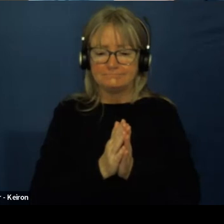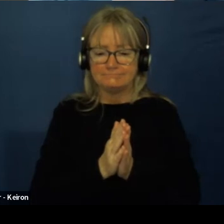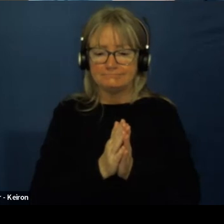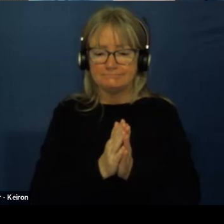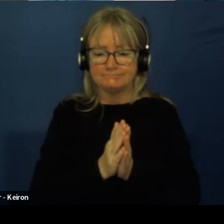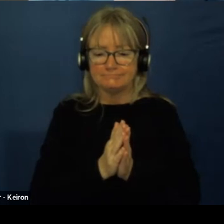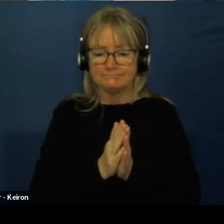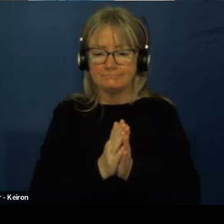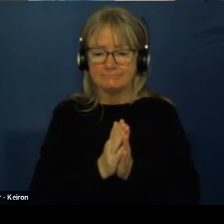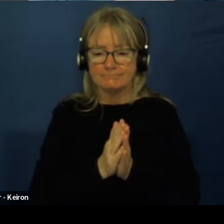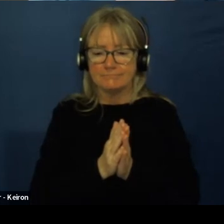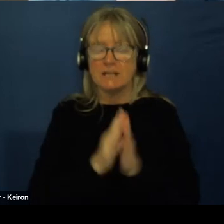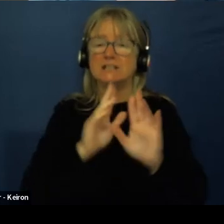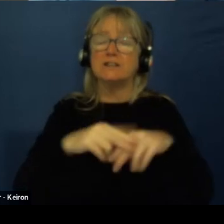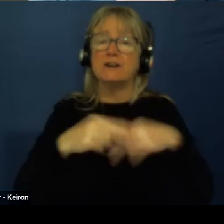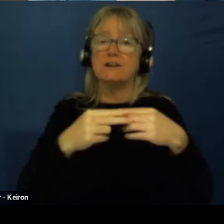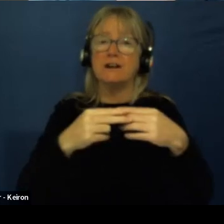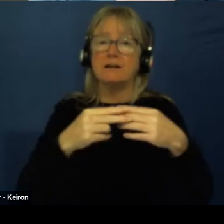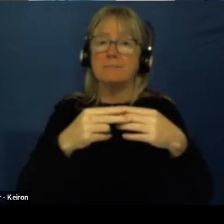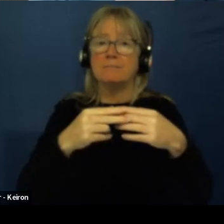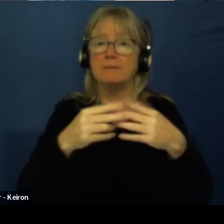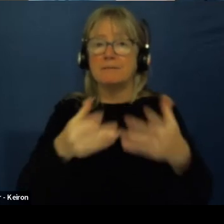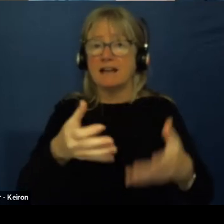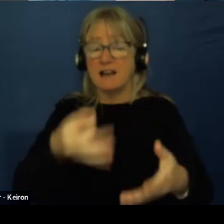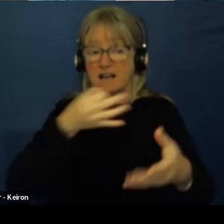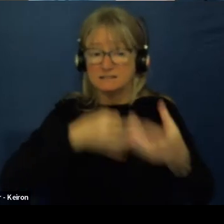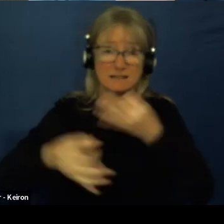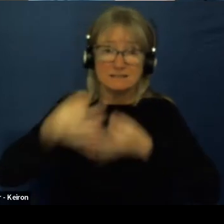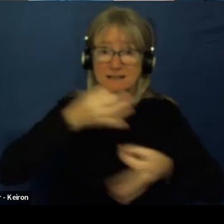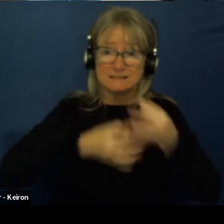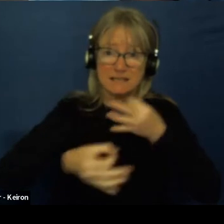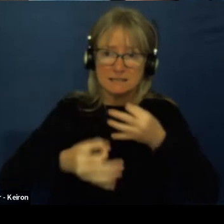questions would propose to us was, I remember.